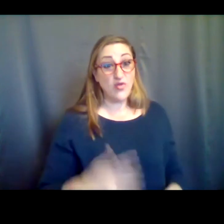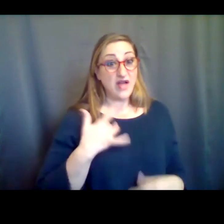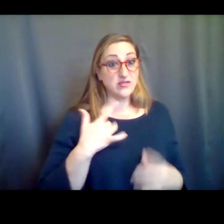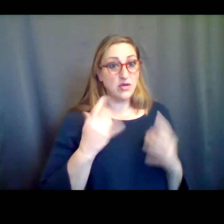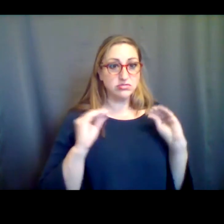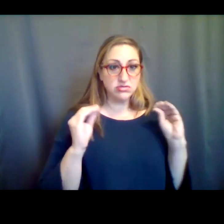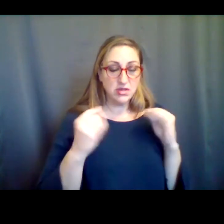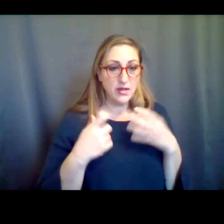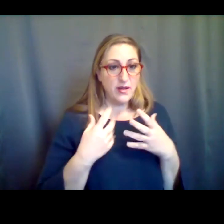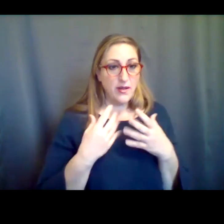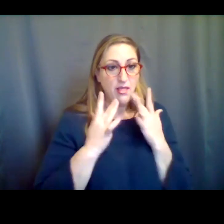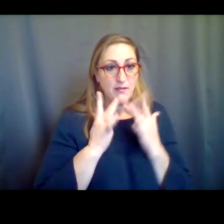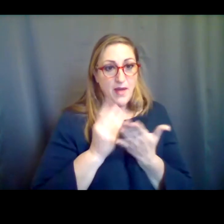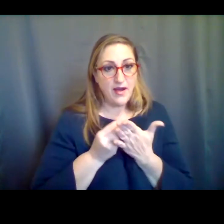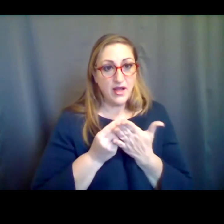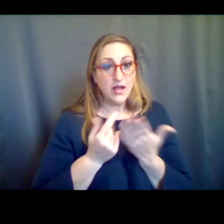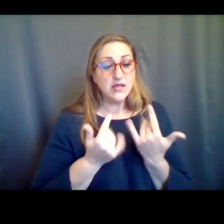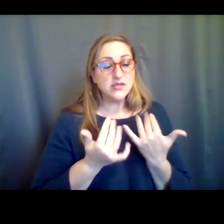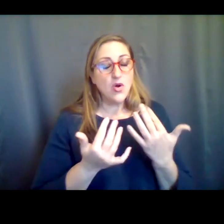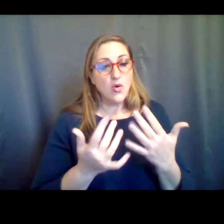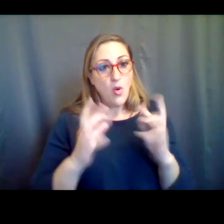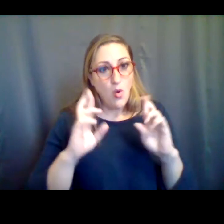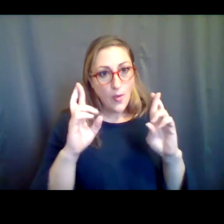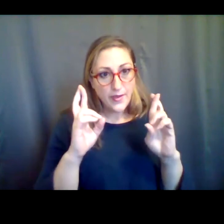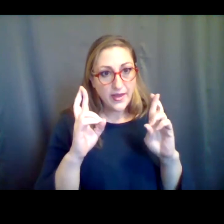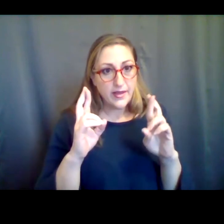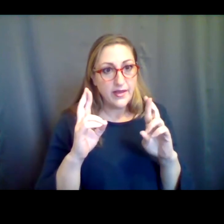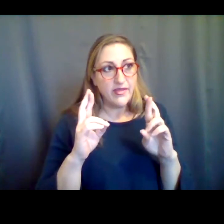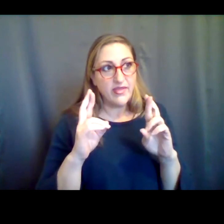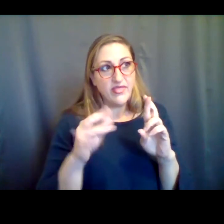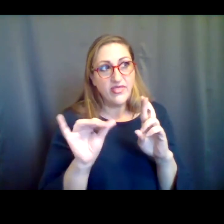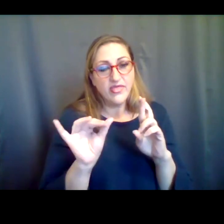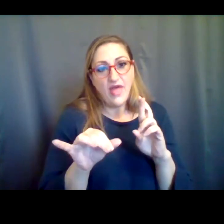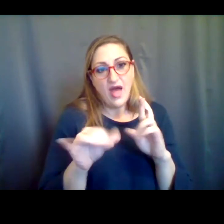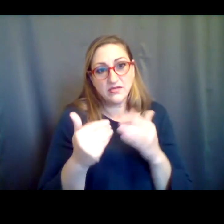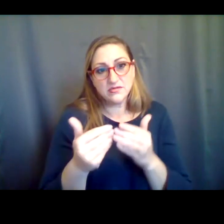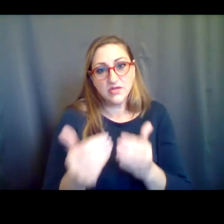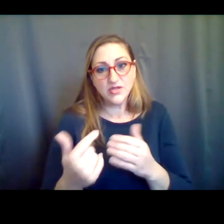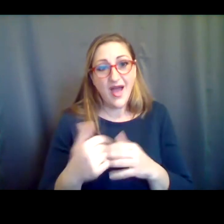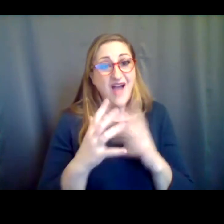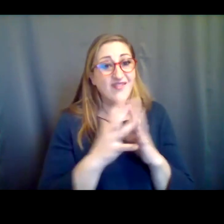. And we're hoping that eases up over the next few months . I have lots of advocacy-